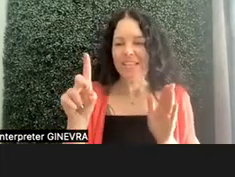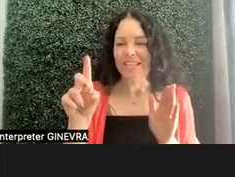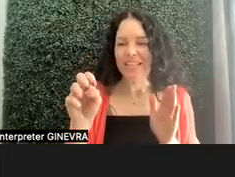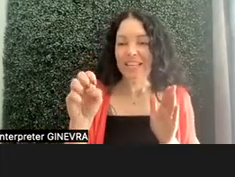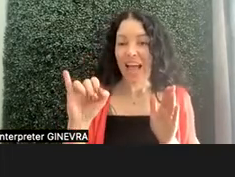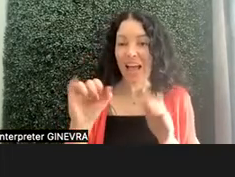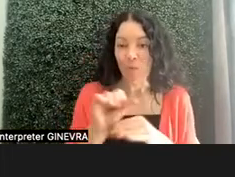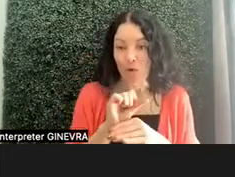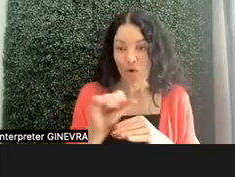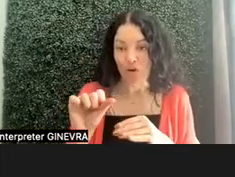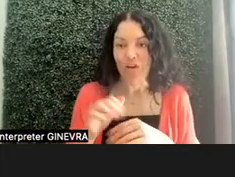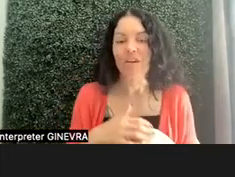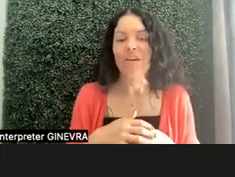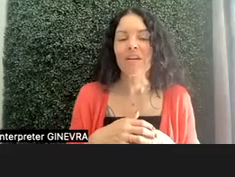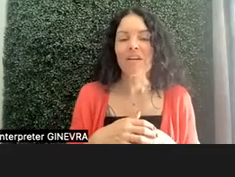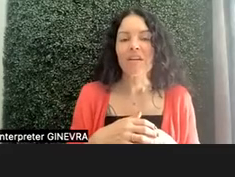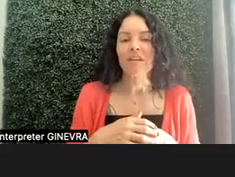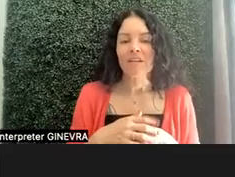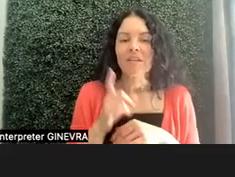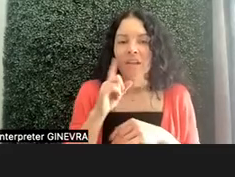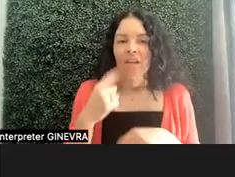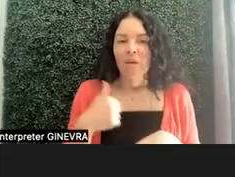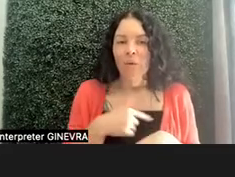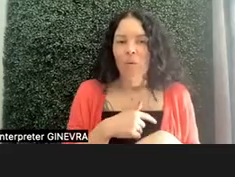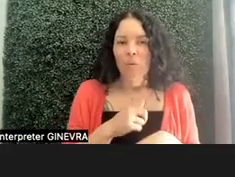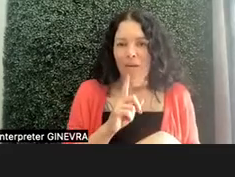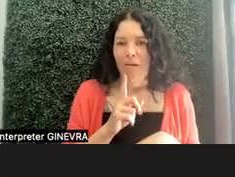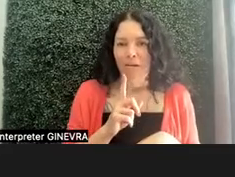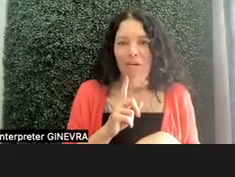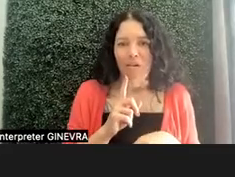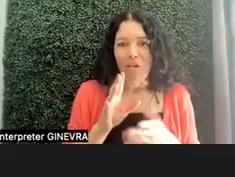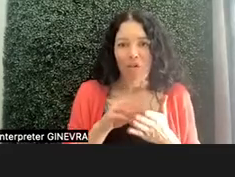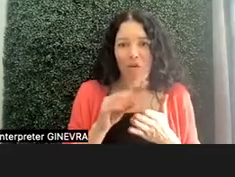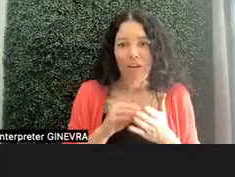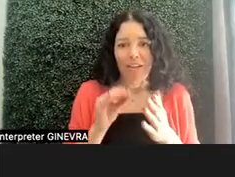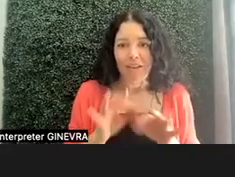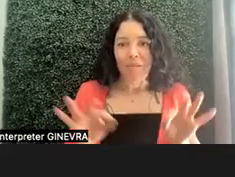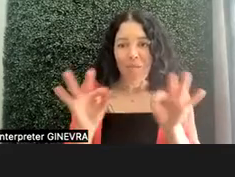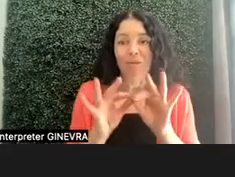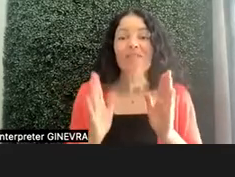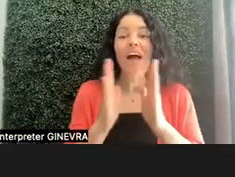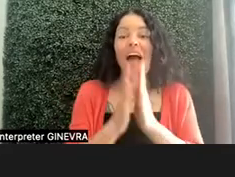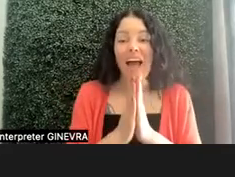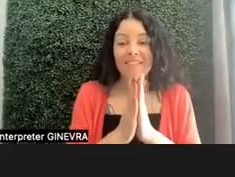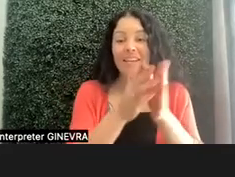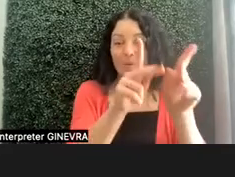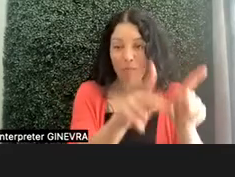and Inclusion work. And I think we are all learning more and more the importance of asking the person, what do you need?